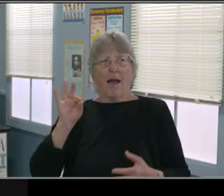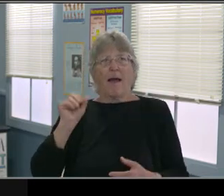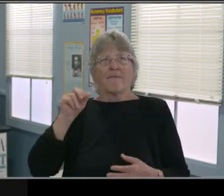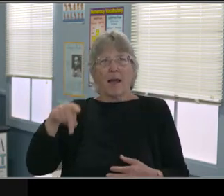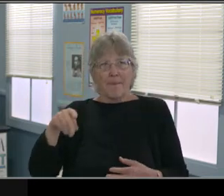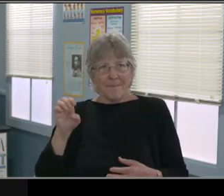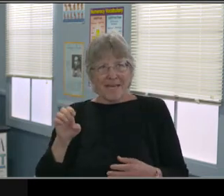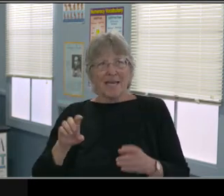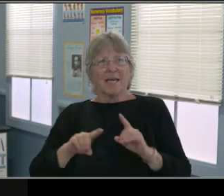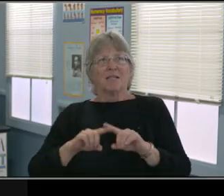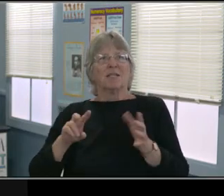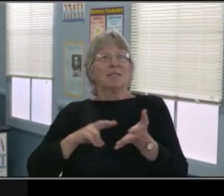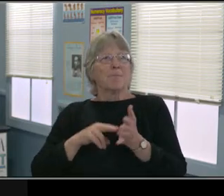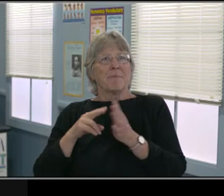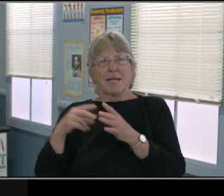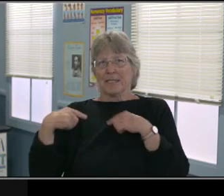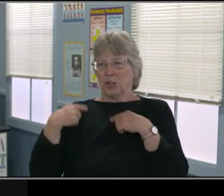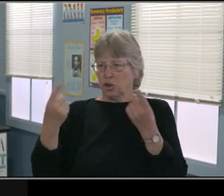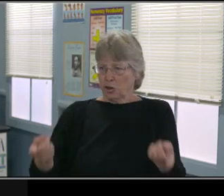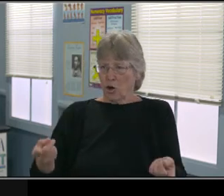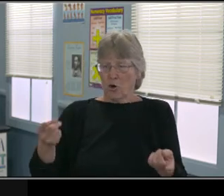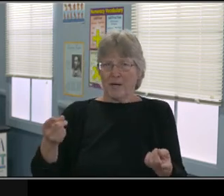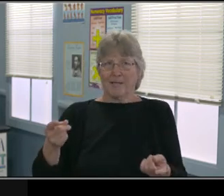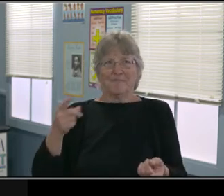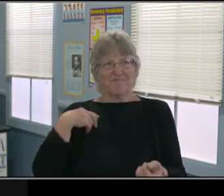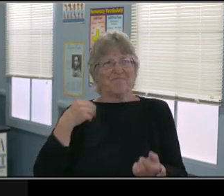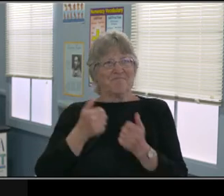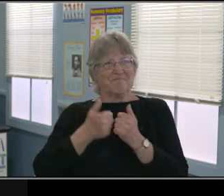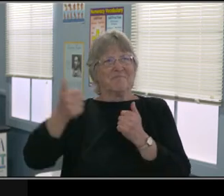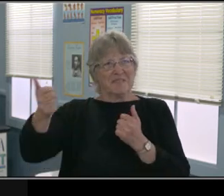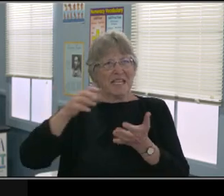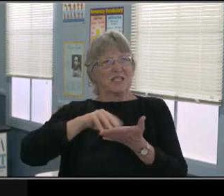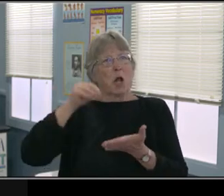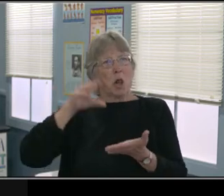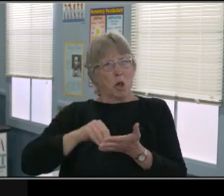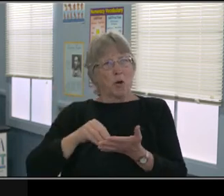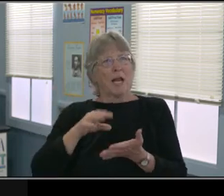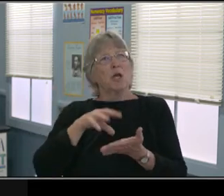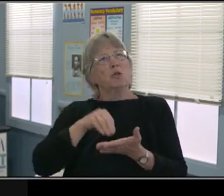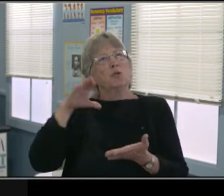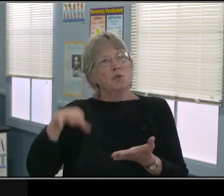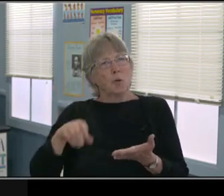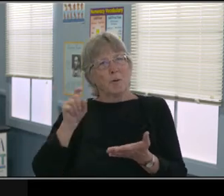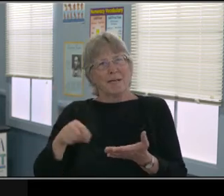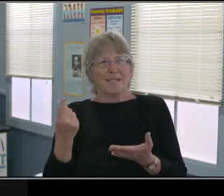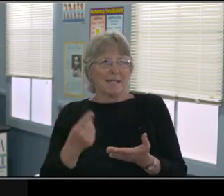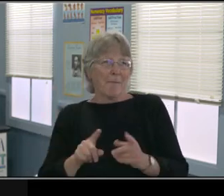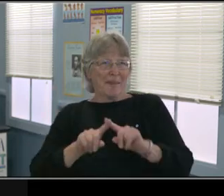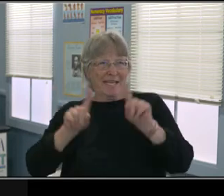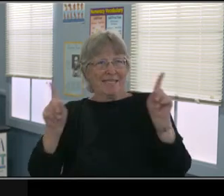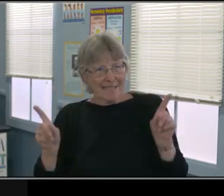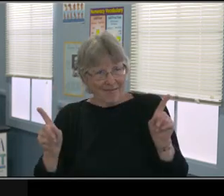Why even do it a distance learning plan? I know that we are required to do it, but that's not why we're doing it.